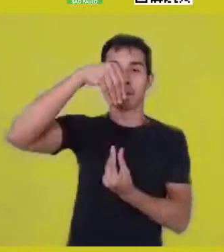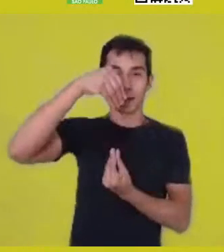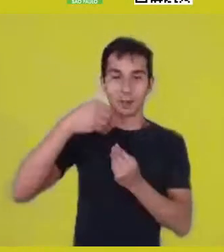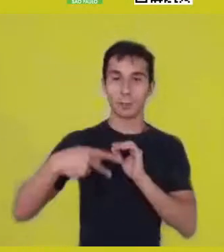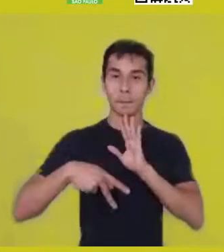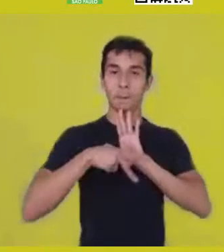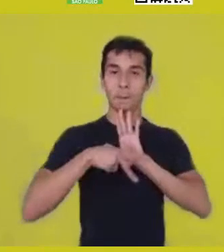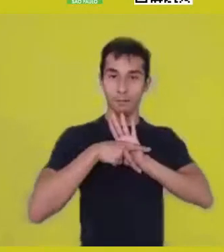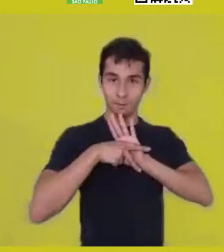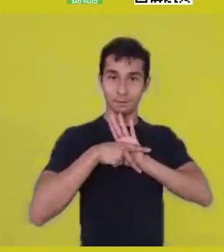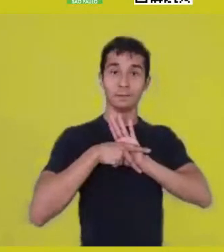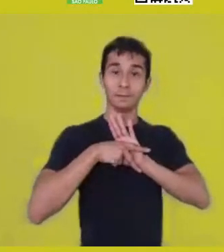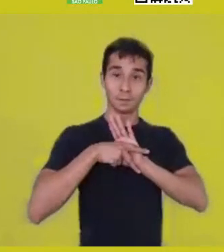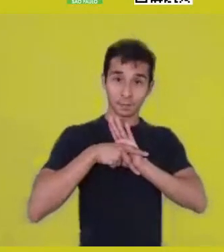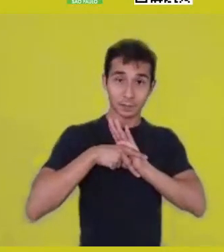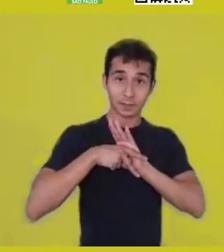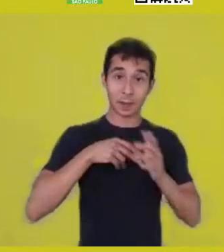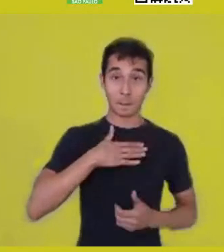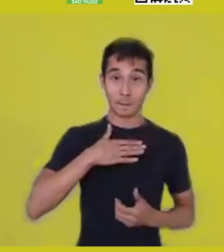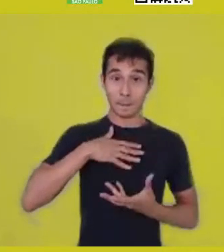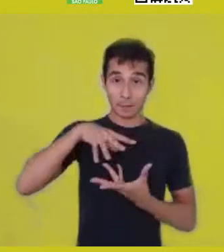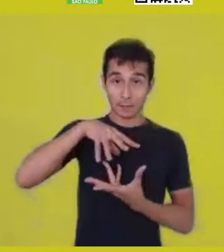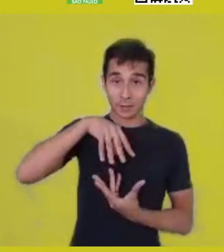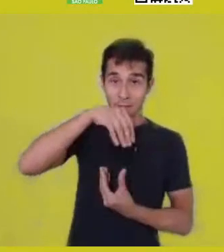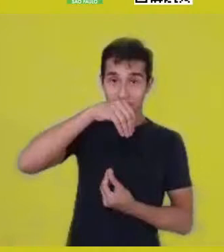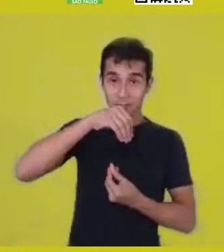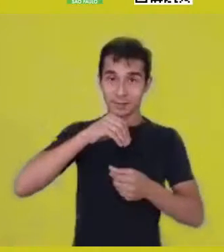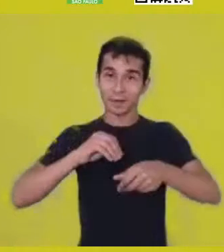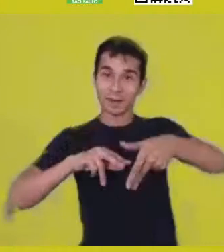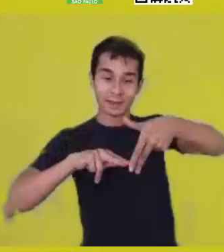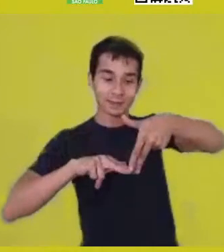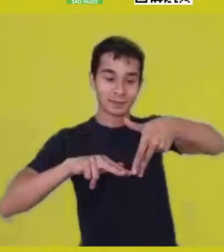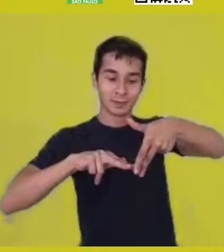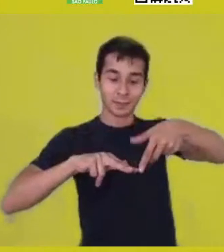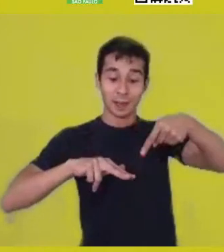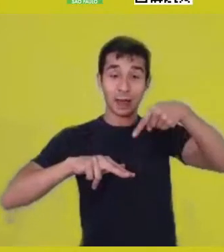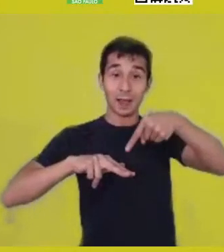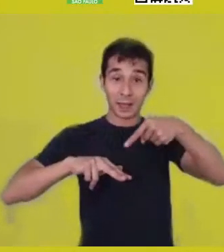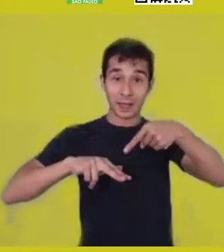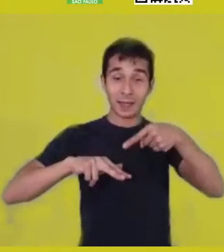gives you the possibility, the dimension, along this journey,